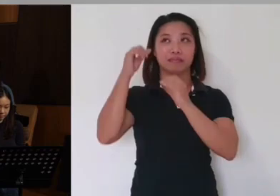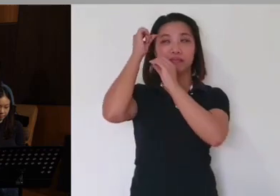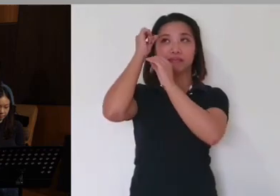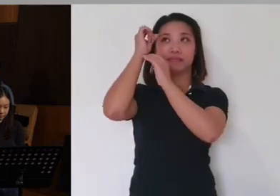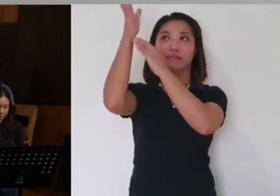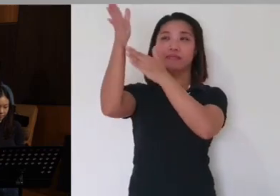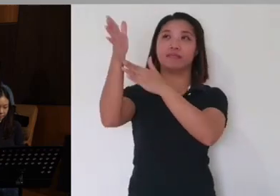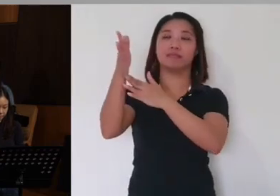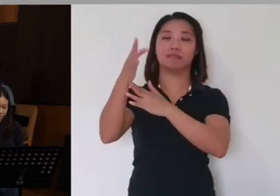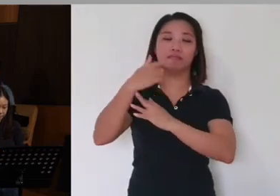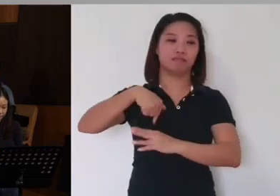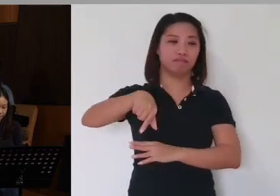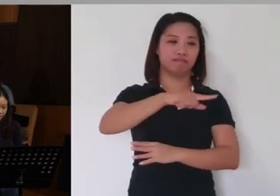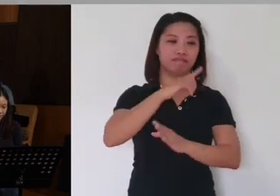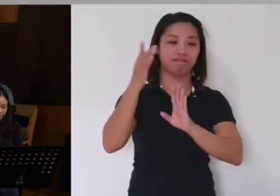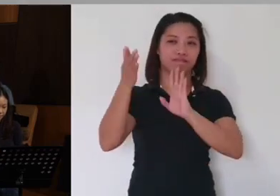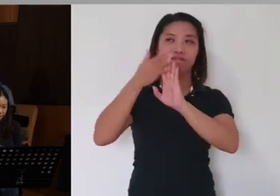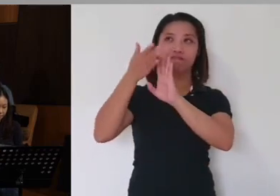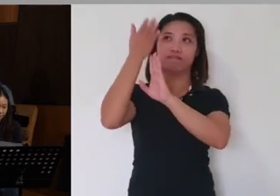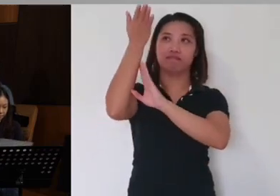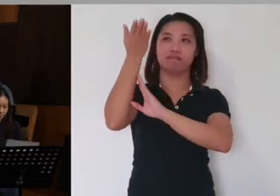Father, we praise You because You are good.